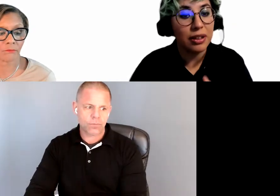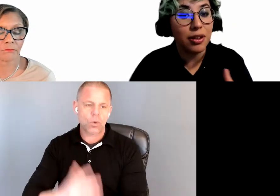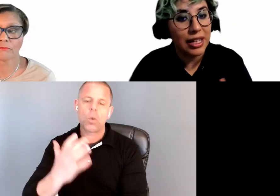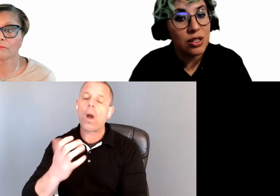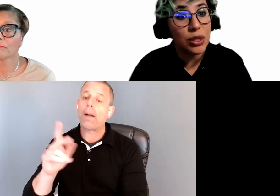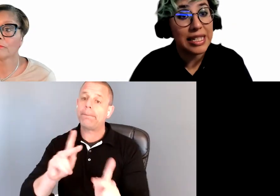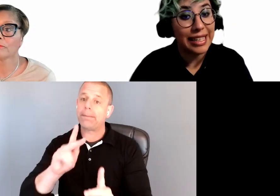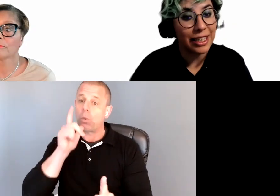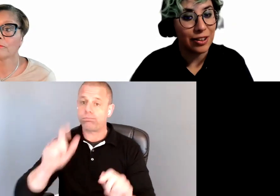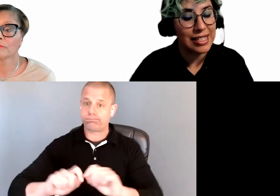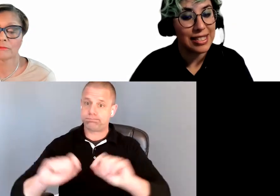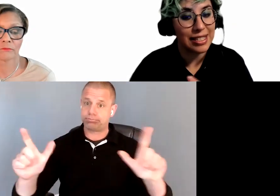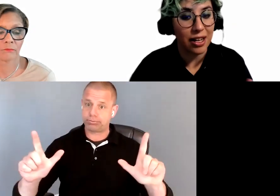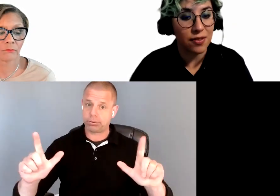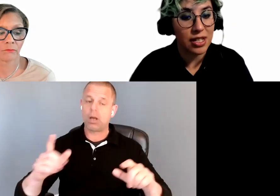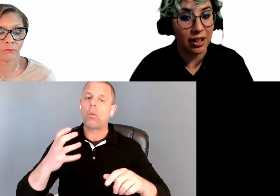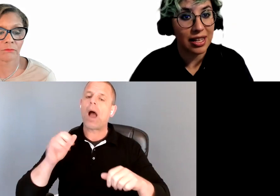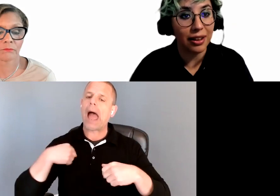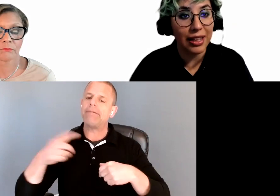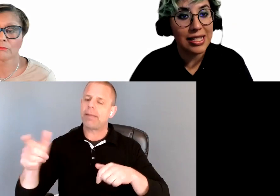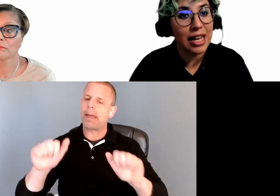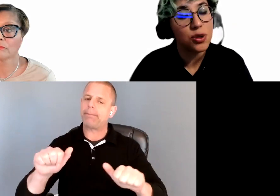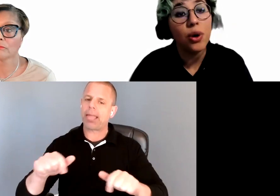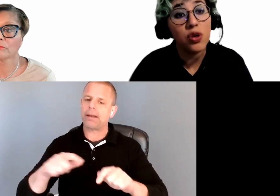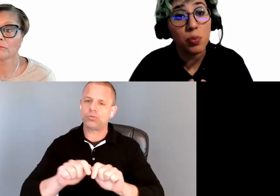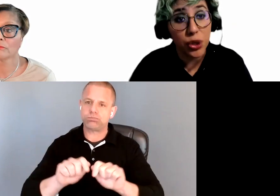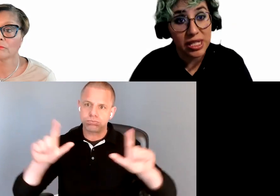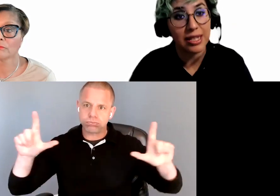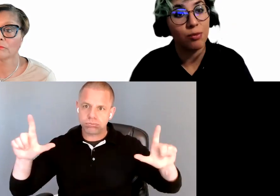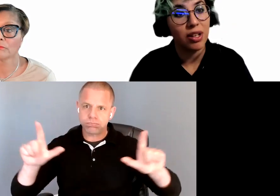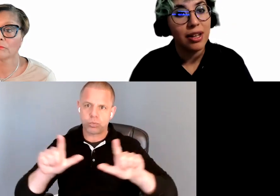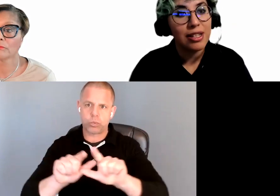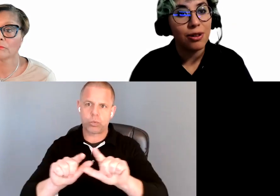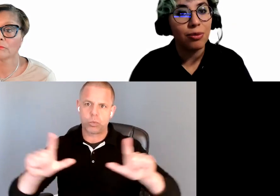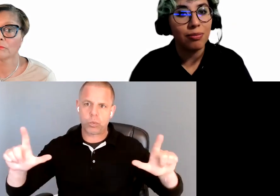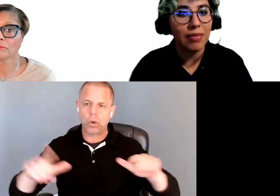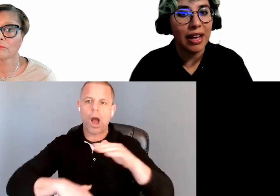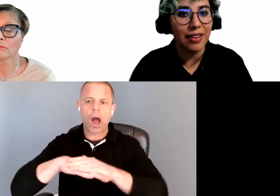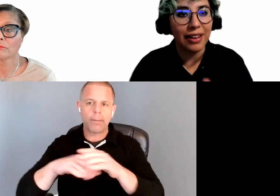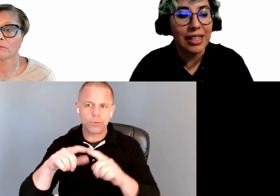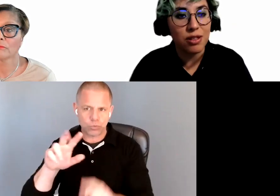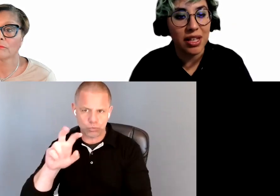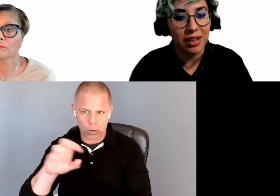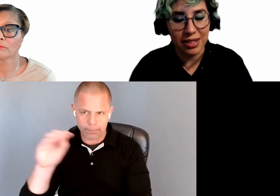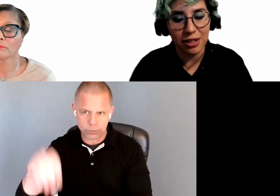increase or decrease the size of text, at least at 200%. So anything needs to be easy